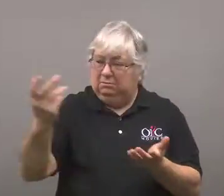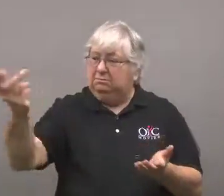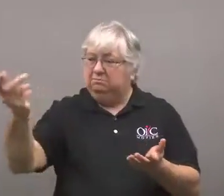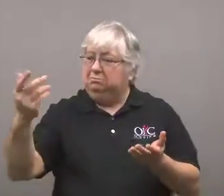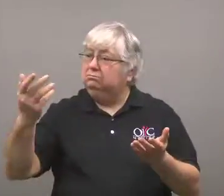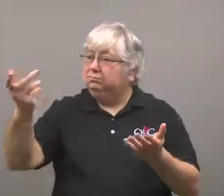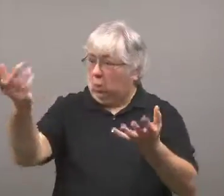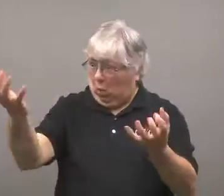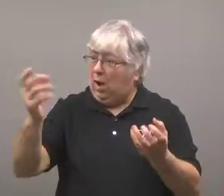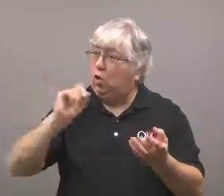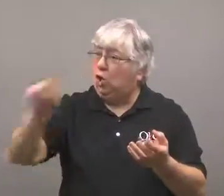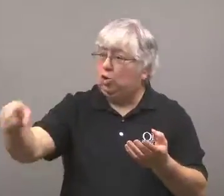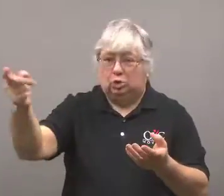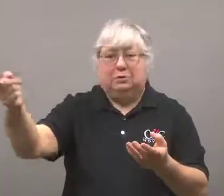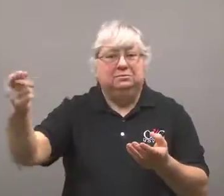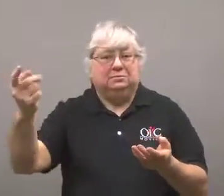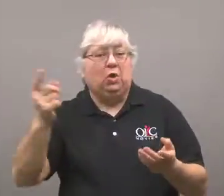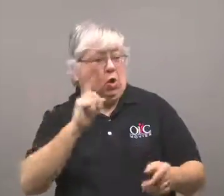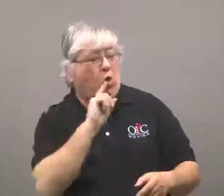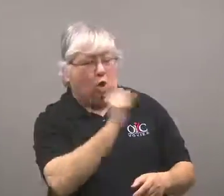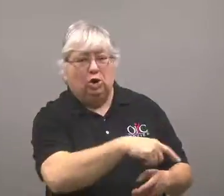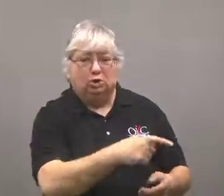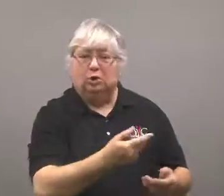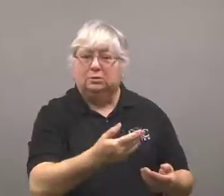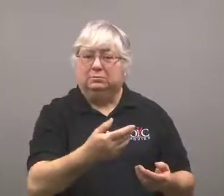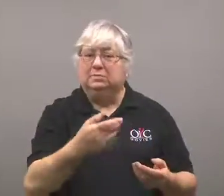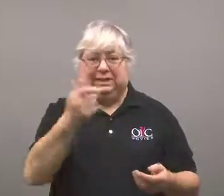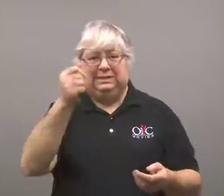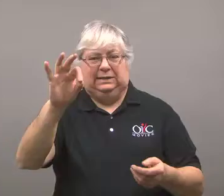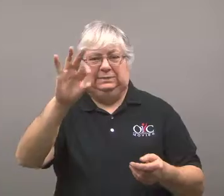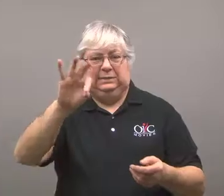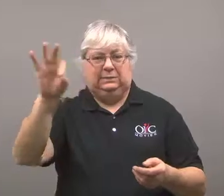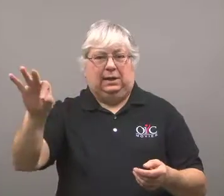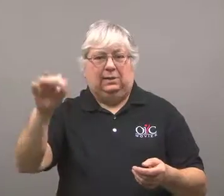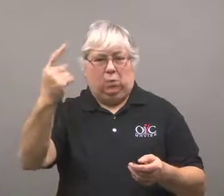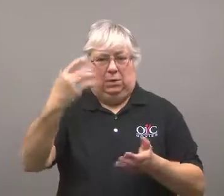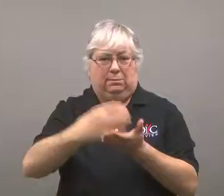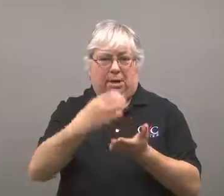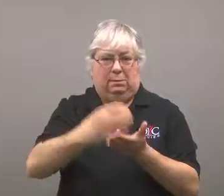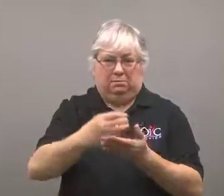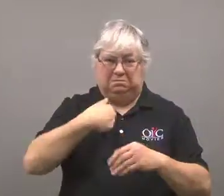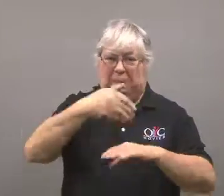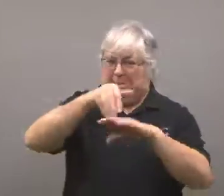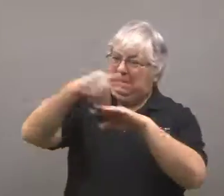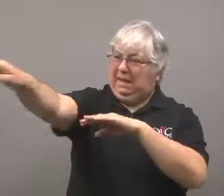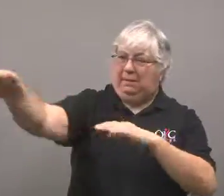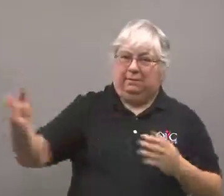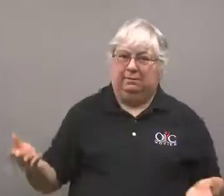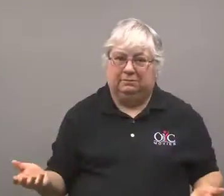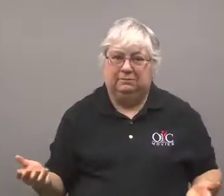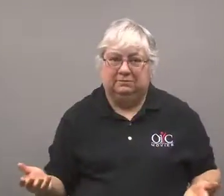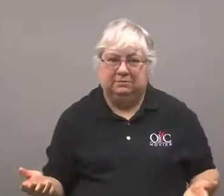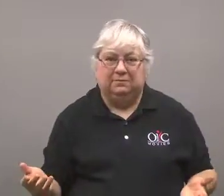then people could order one for $19.99 and have it shipped to them.